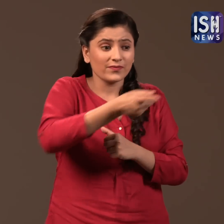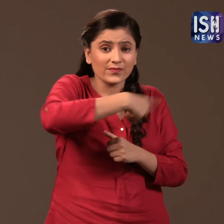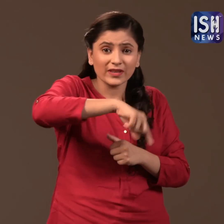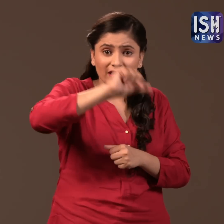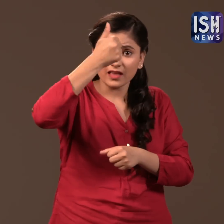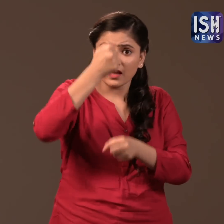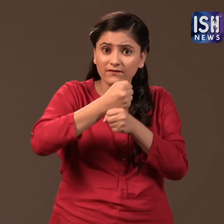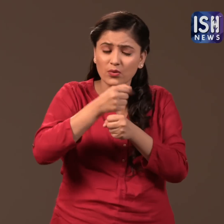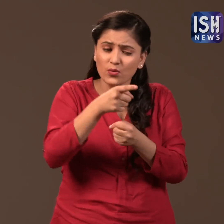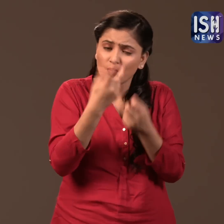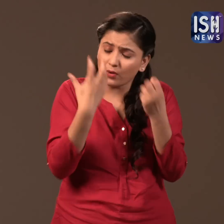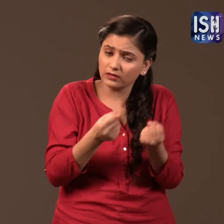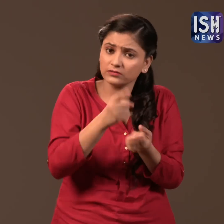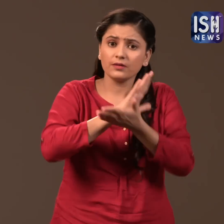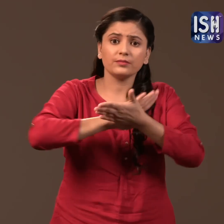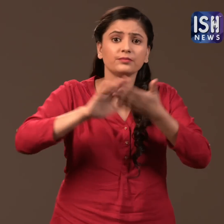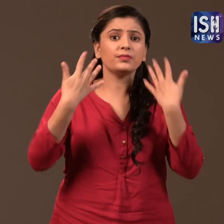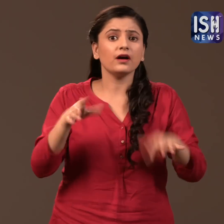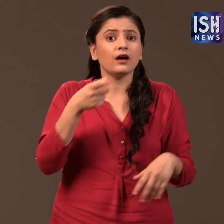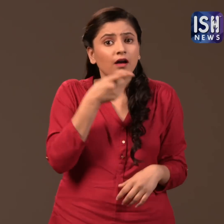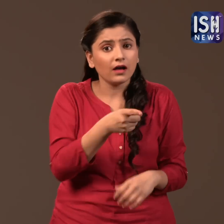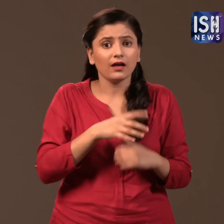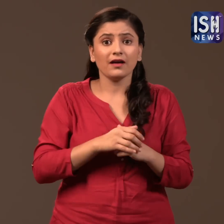The government want's to finish this investigation.